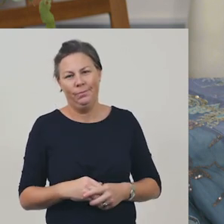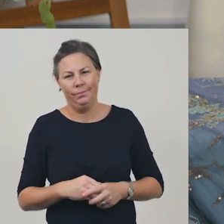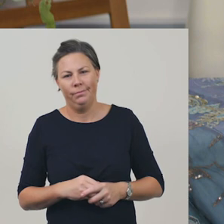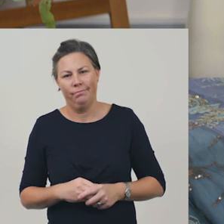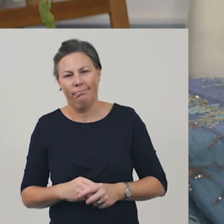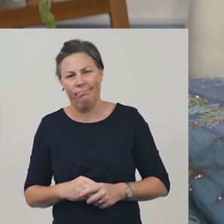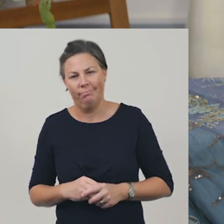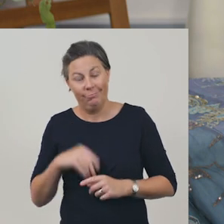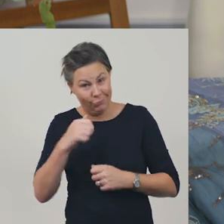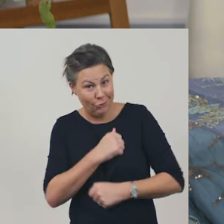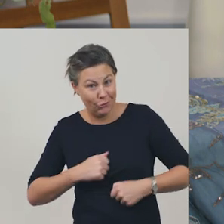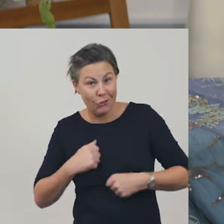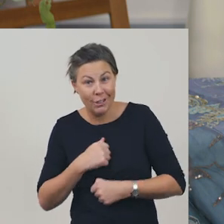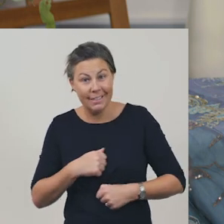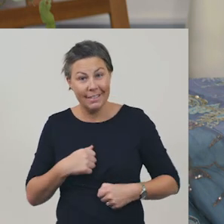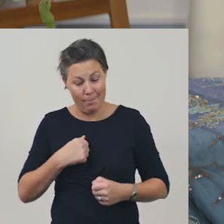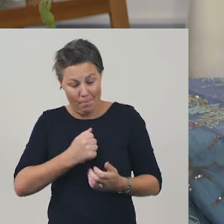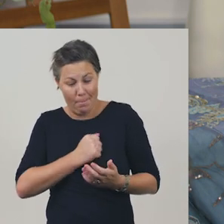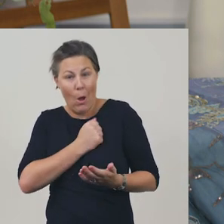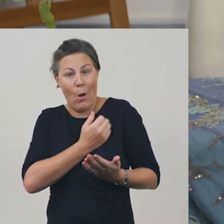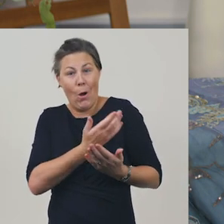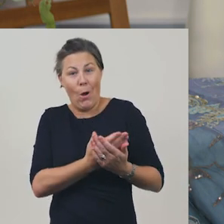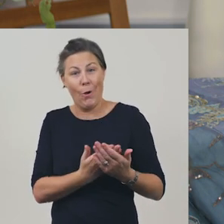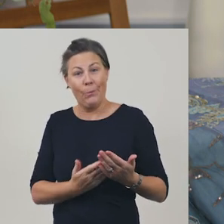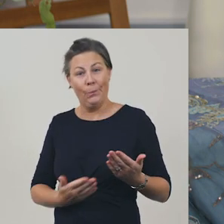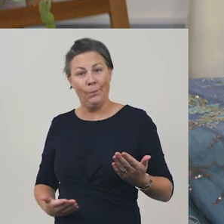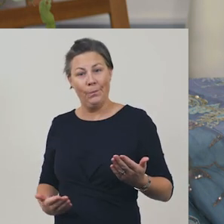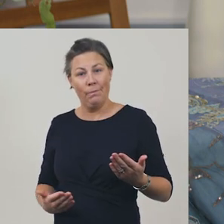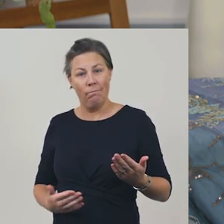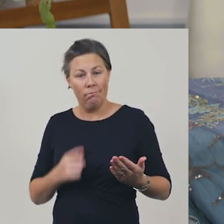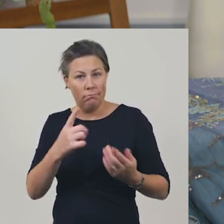Did you enjoy my performance? What did you think of my facial expressions,